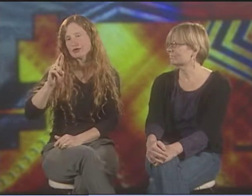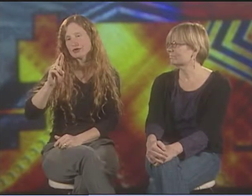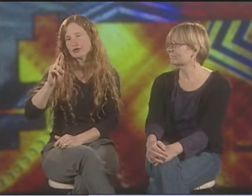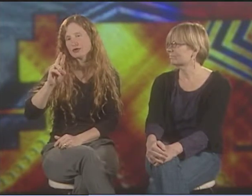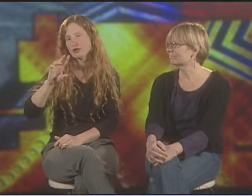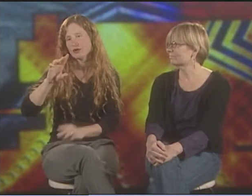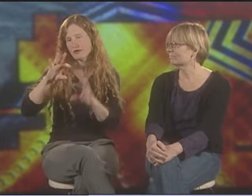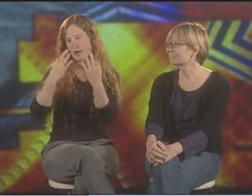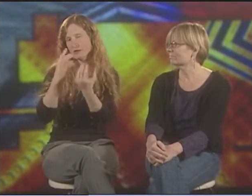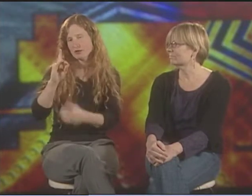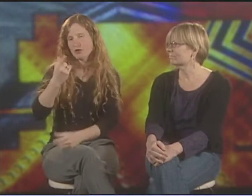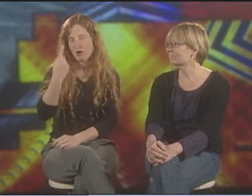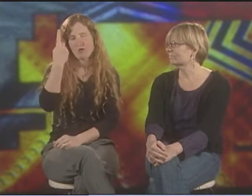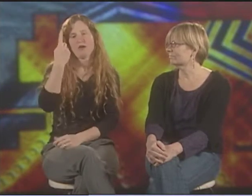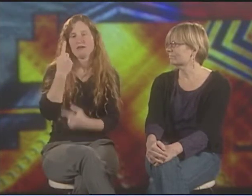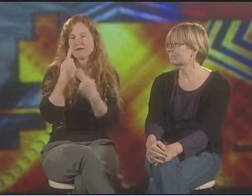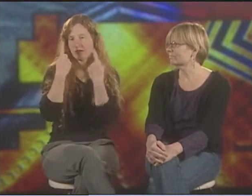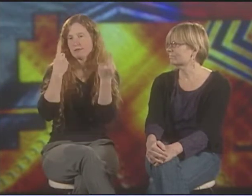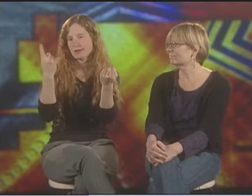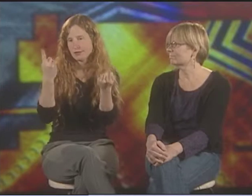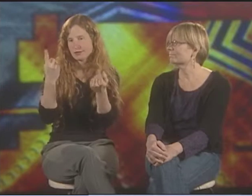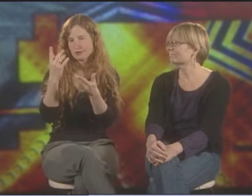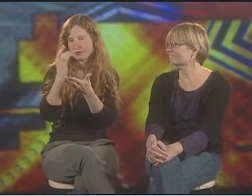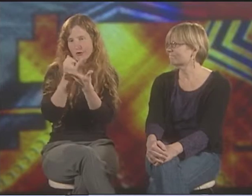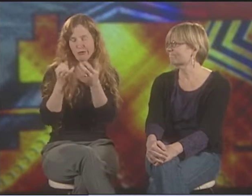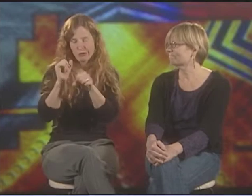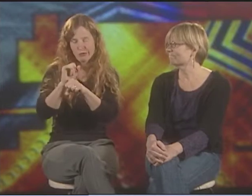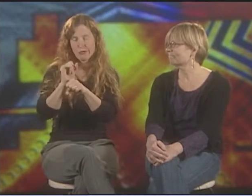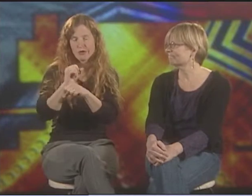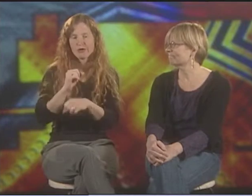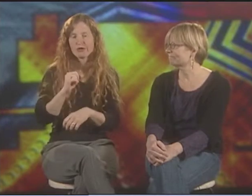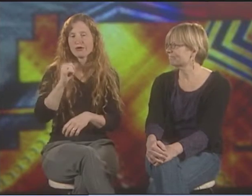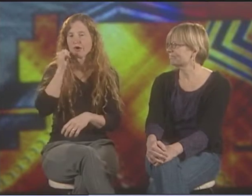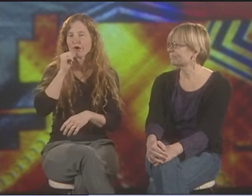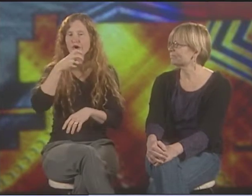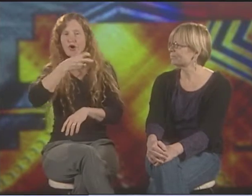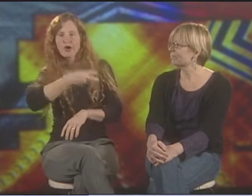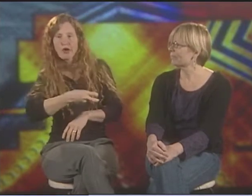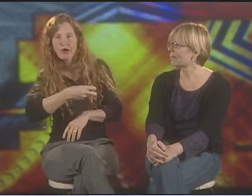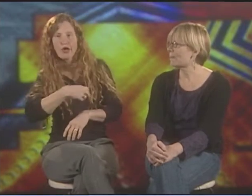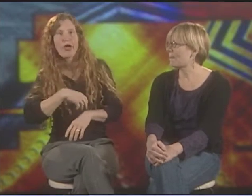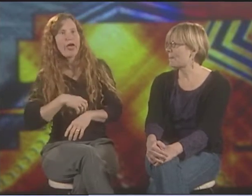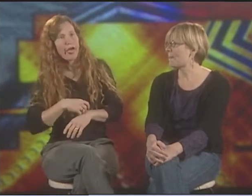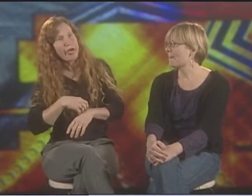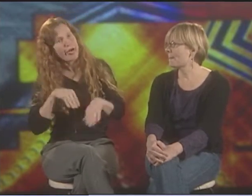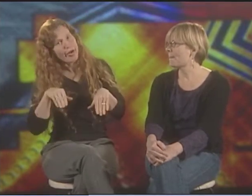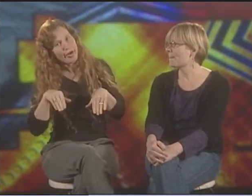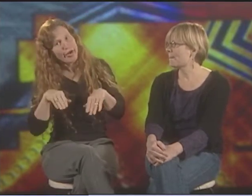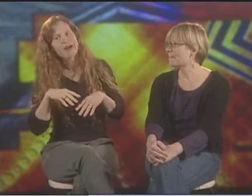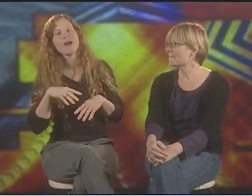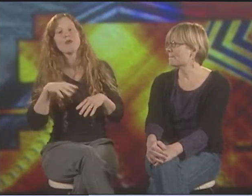FOR EXAMPLE, SUSAN DUPOR'S WORK. SHE'S GOT ONE PIECE THAT'S A FAMOUS PIECE THAT SHOWS IT VERY CLEARLY. IT'S CALLED "THE FAMILY DOG."